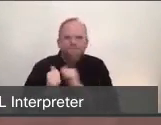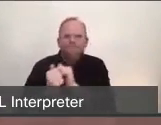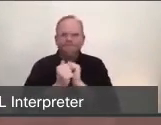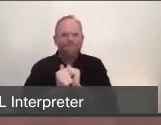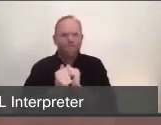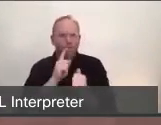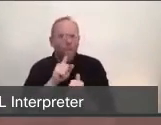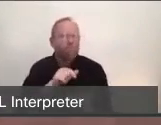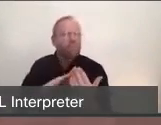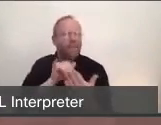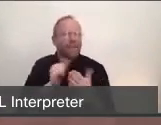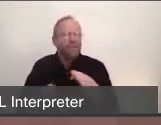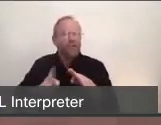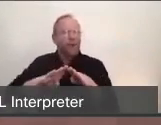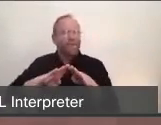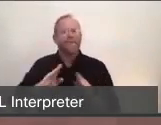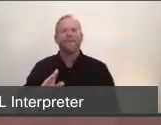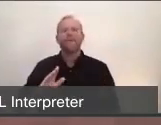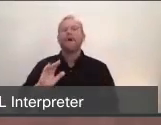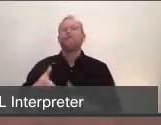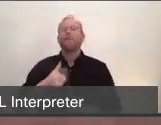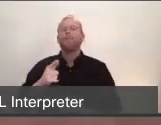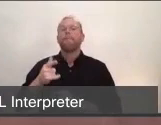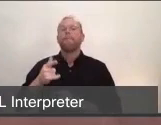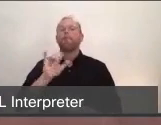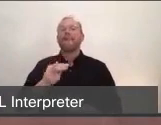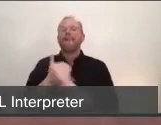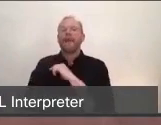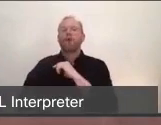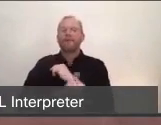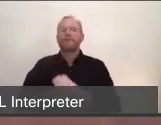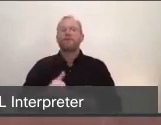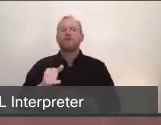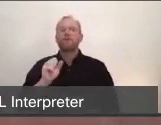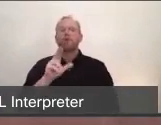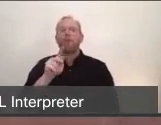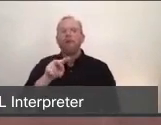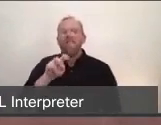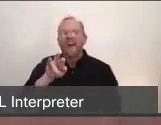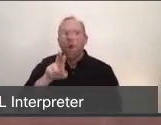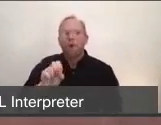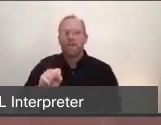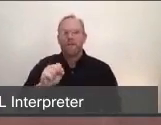Representing our Marin County Board of Supervisors, we have our board president, Supervisor Katie Rice.